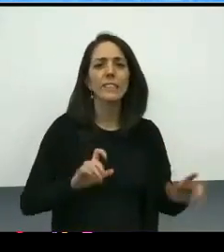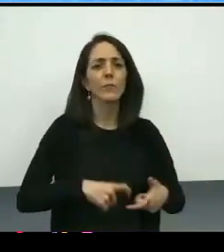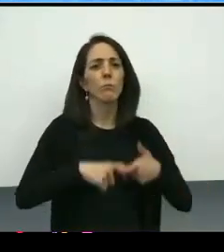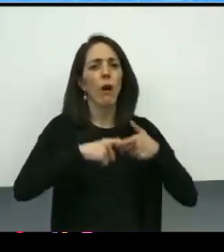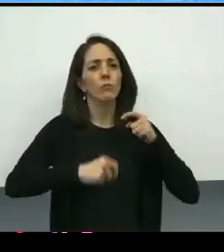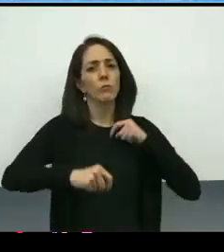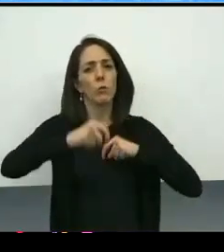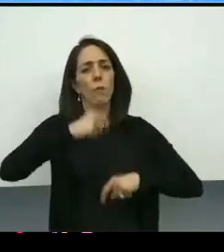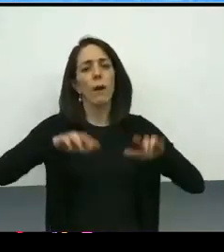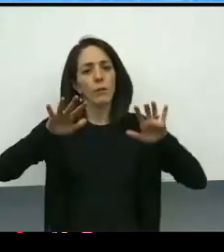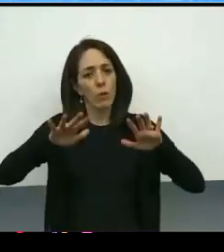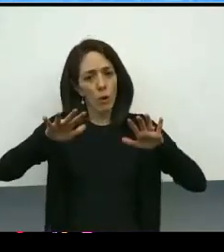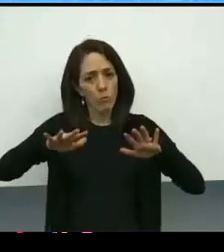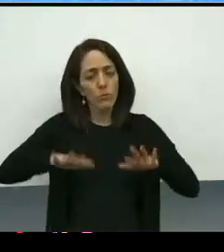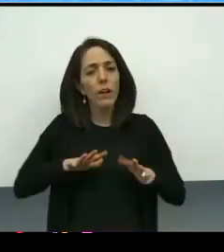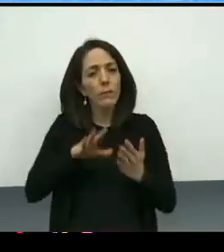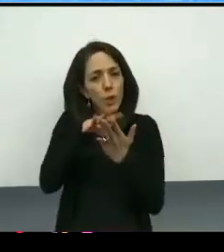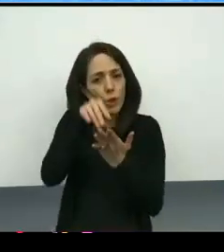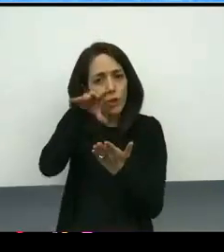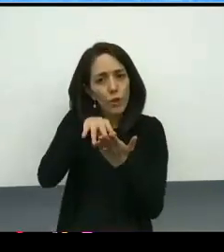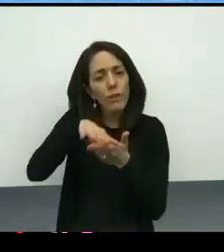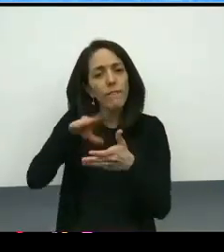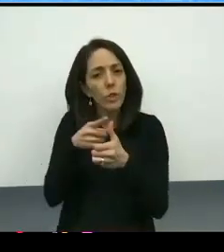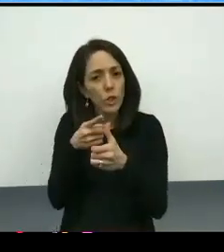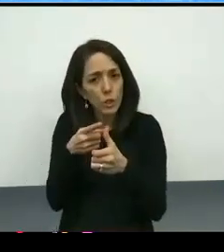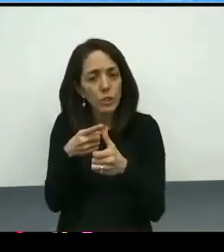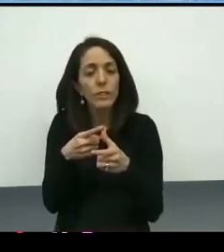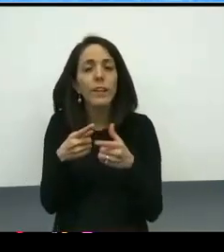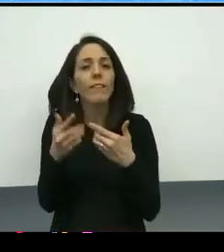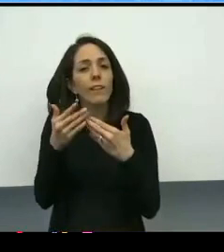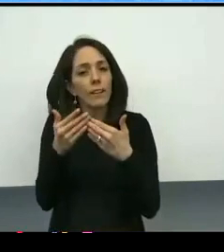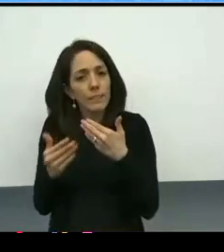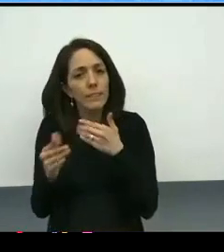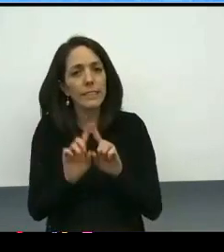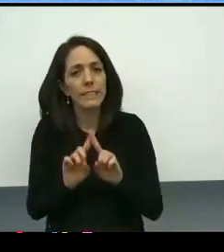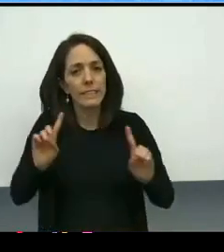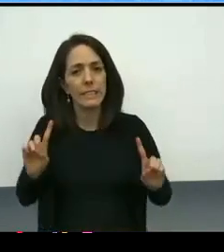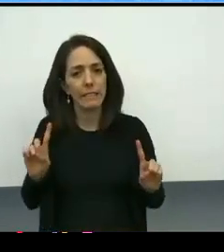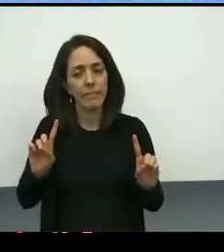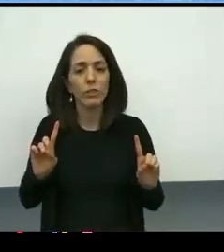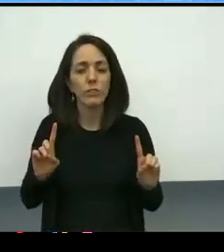where our community was unhappy with what we'd done, and that we needed to pause